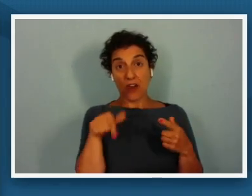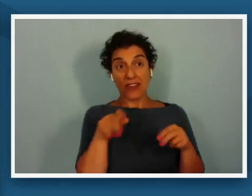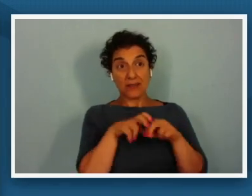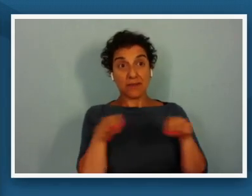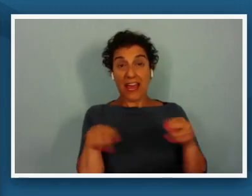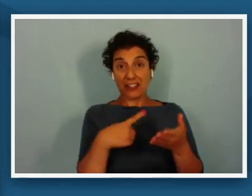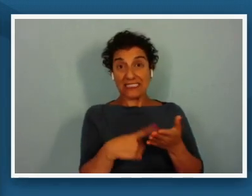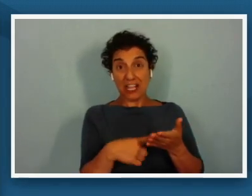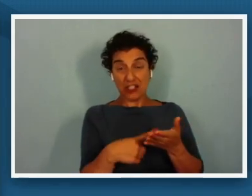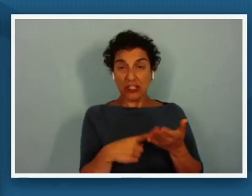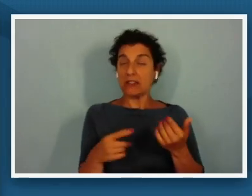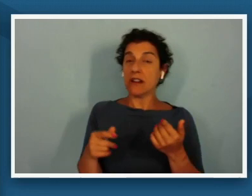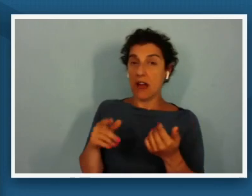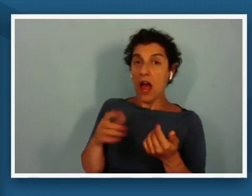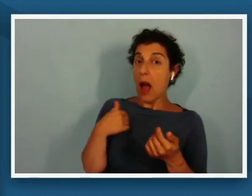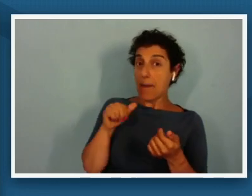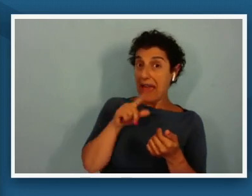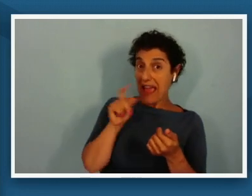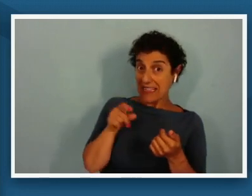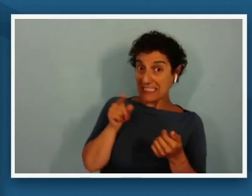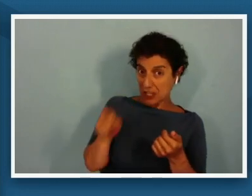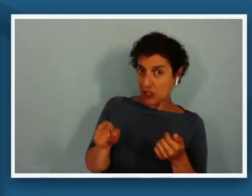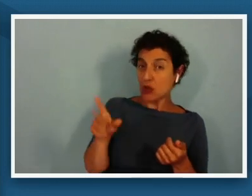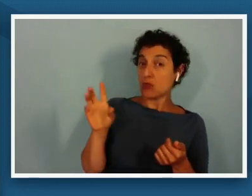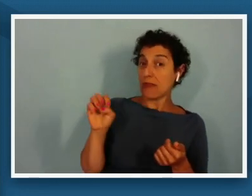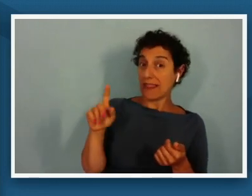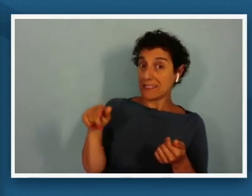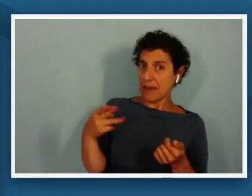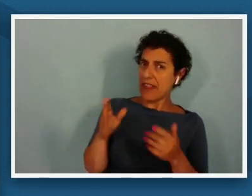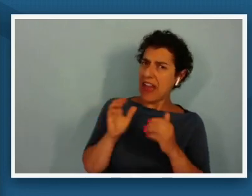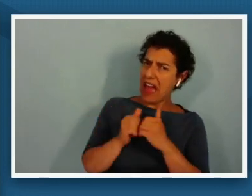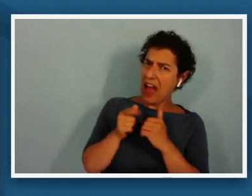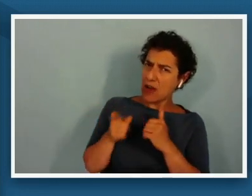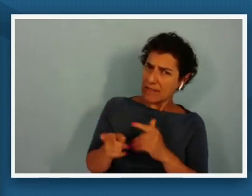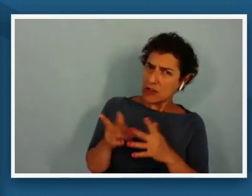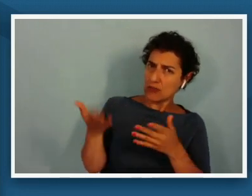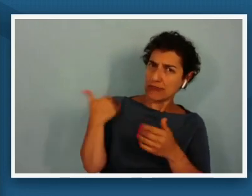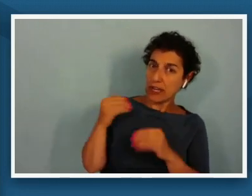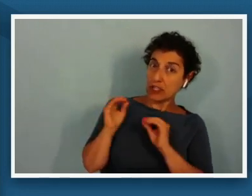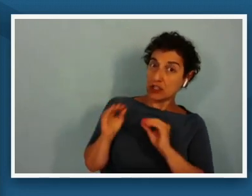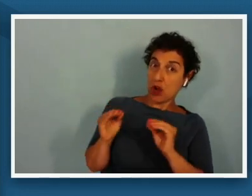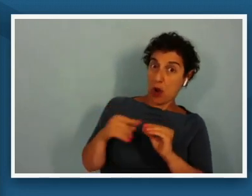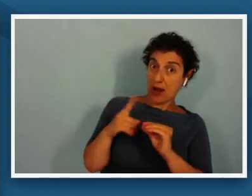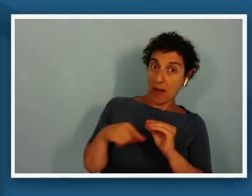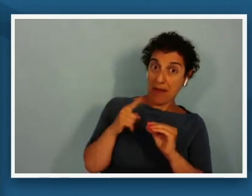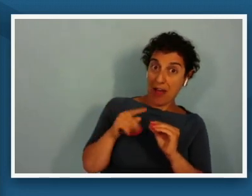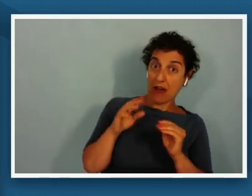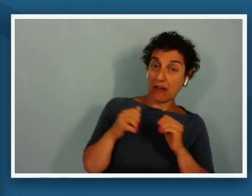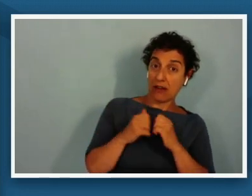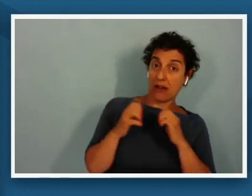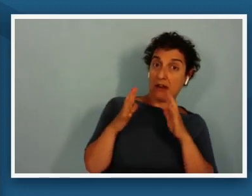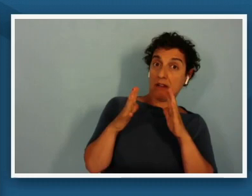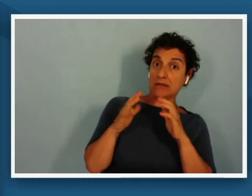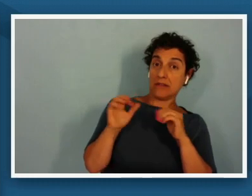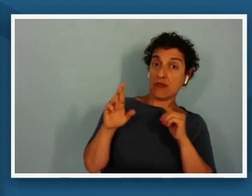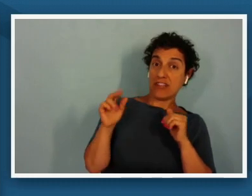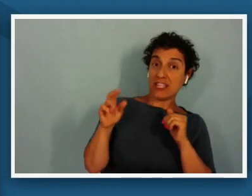i'm asking you elizabeth how have you taught about reconstruction before